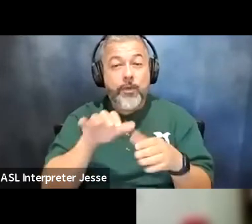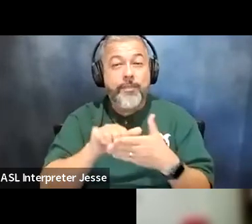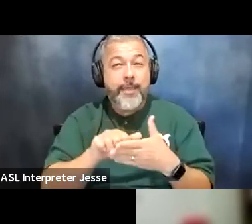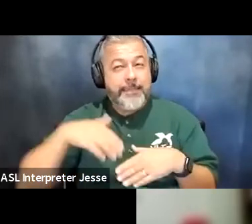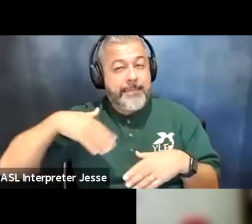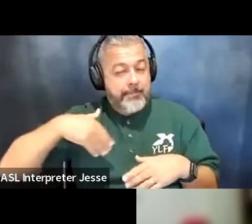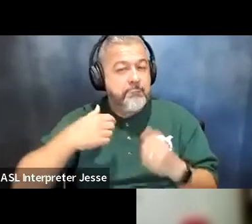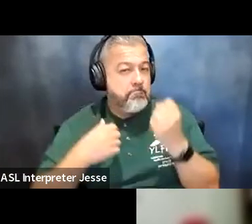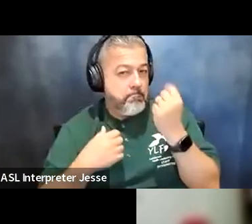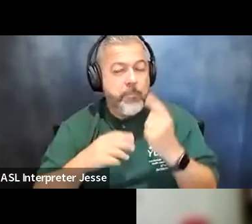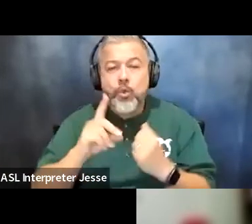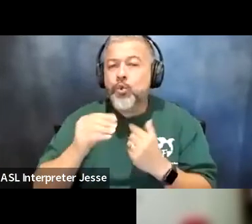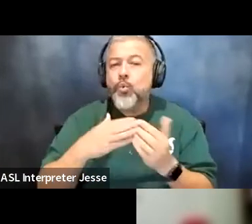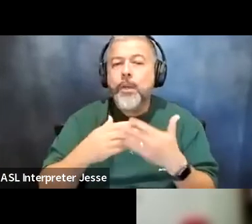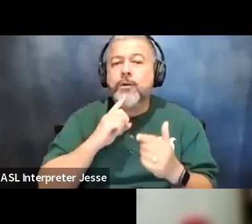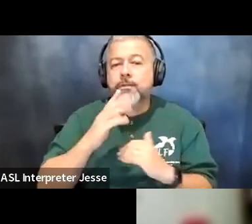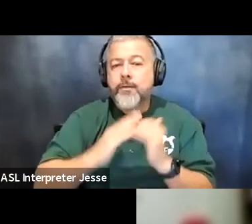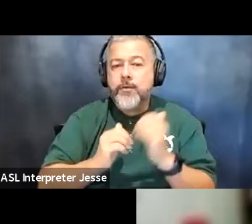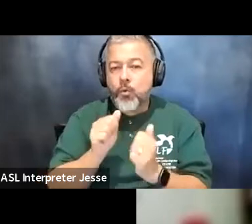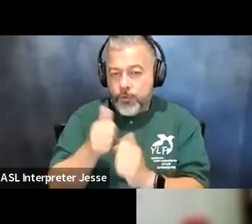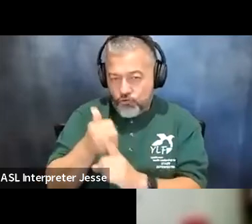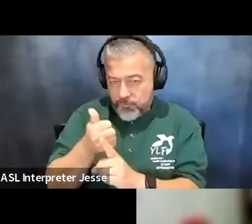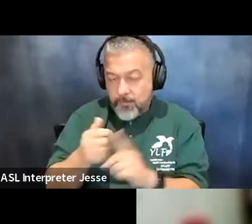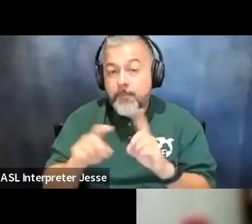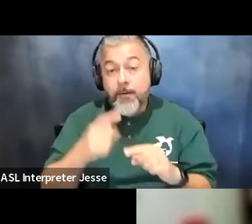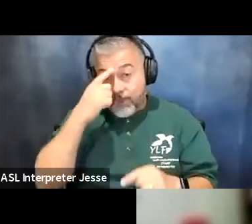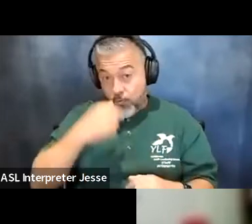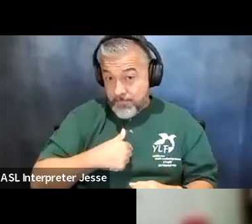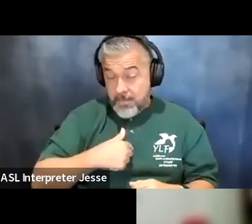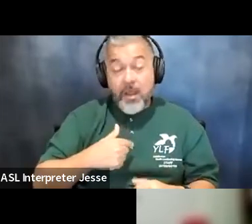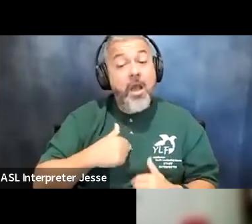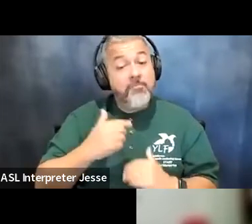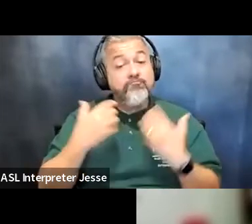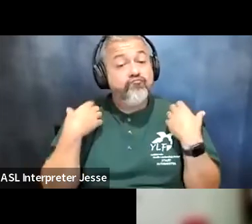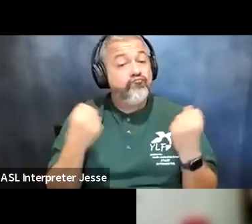so do whatever is comfortable with you but for me i'm comfortable enough and i've worked through